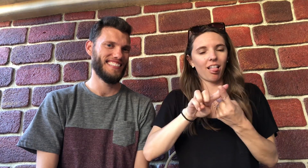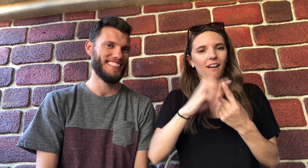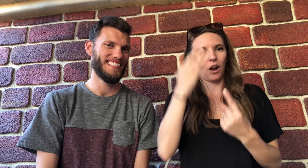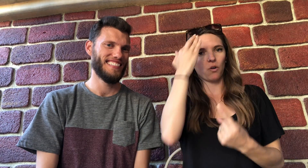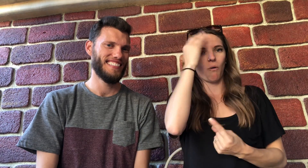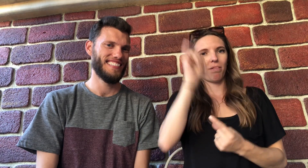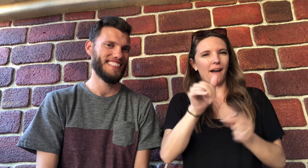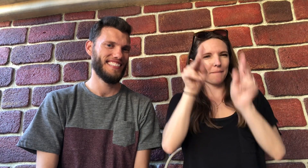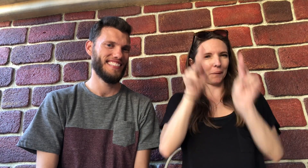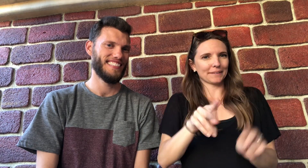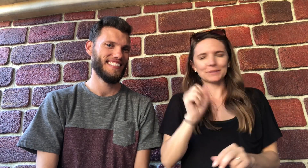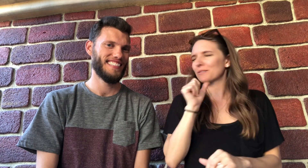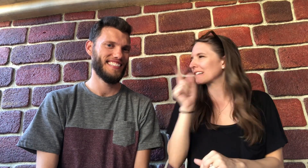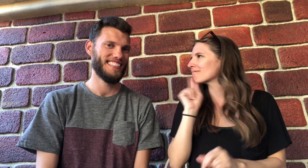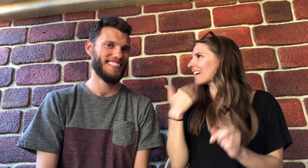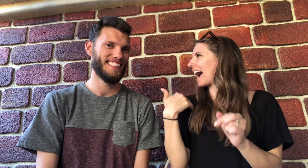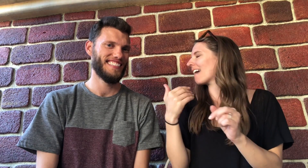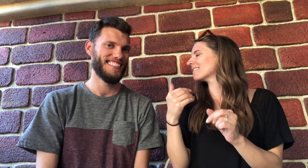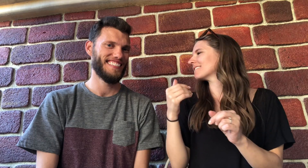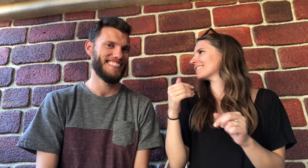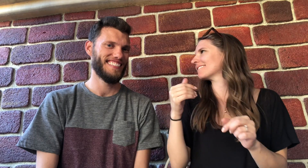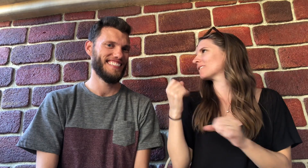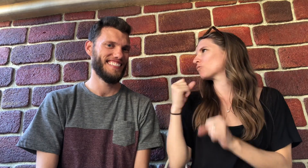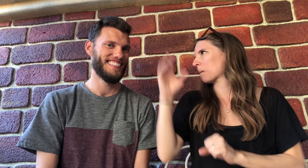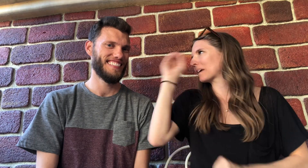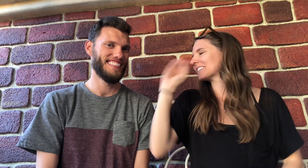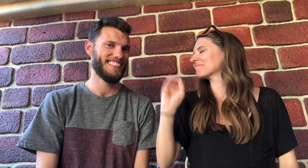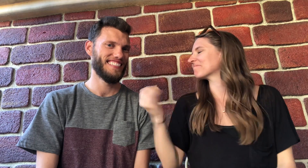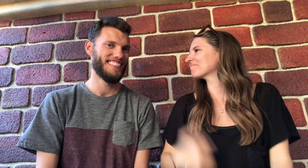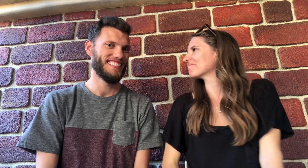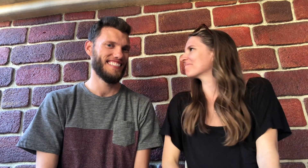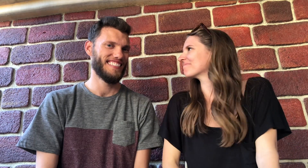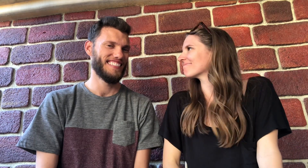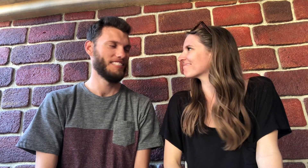until I know that person. So no strong opinion.